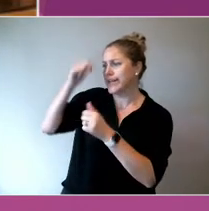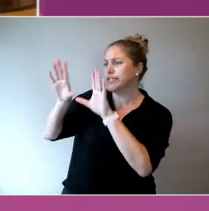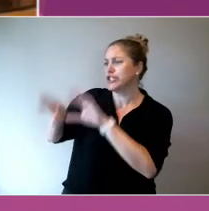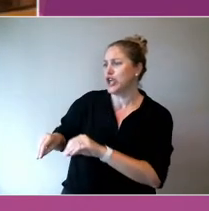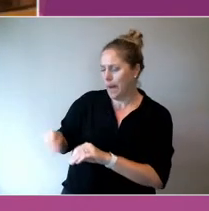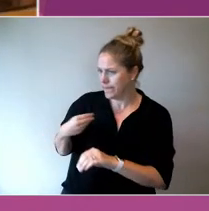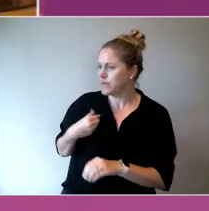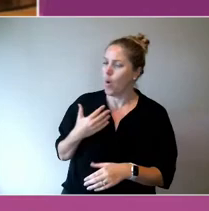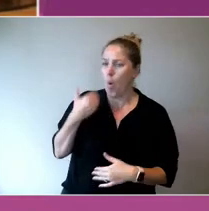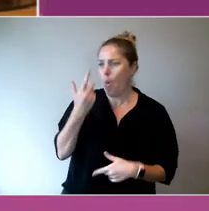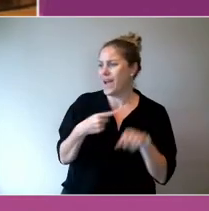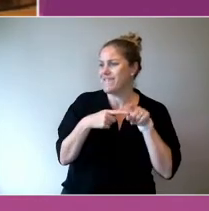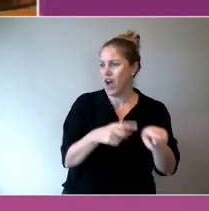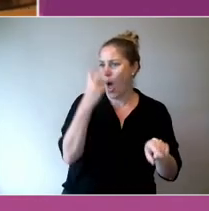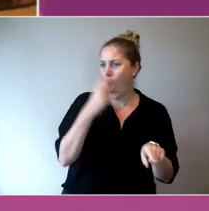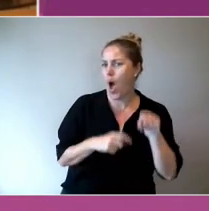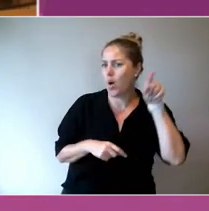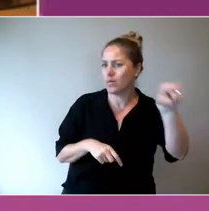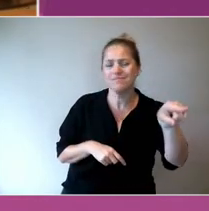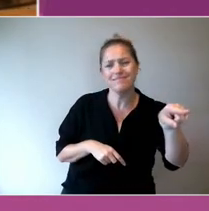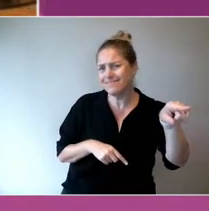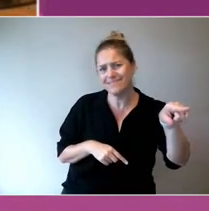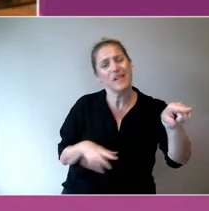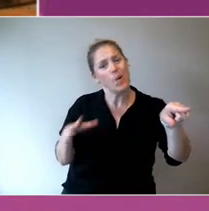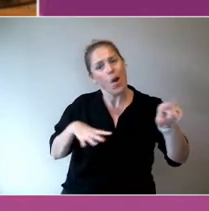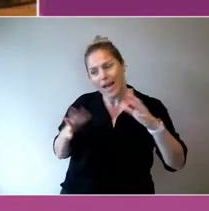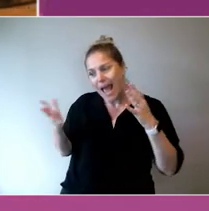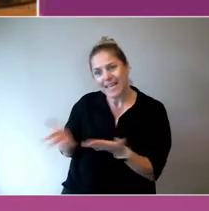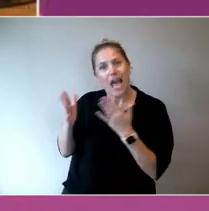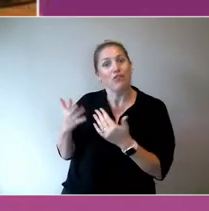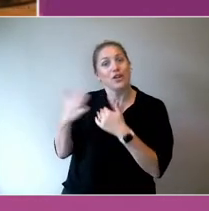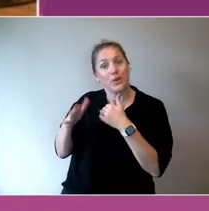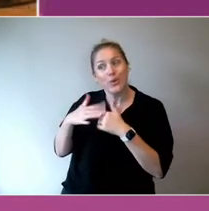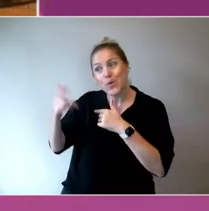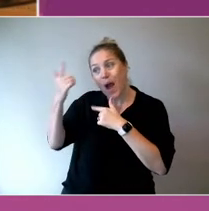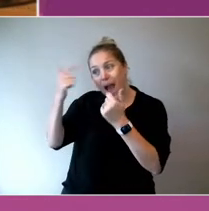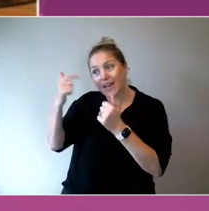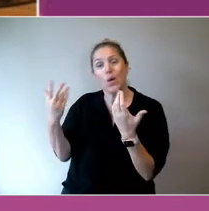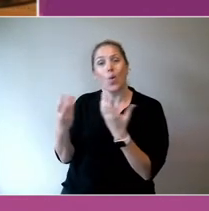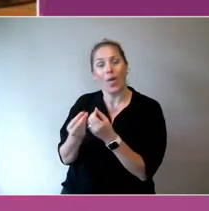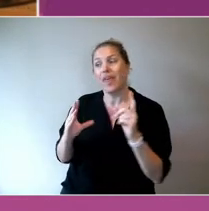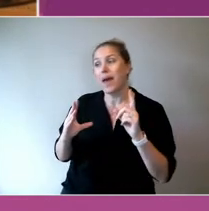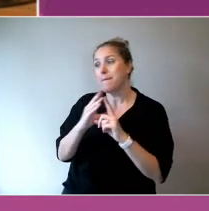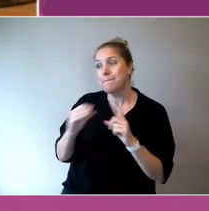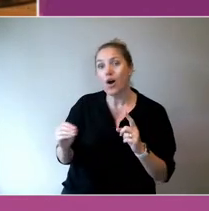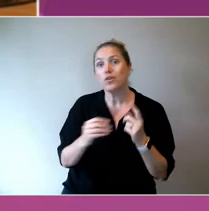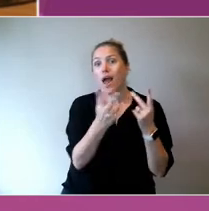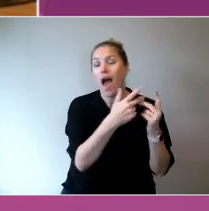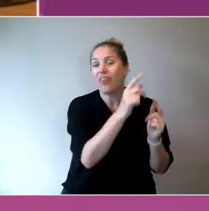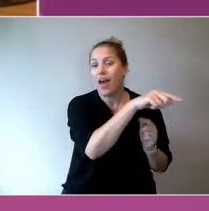Getting organisations to view their role, I think, in developing markets that are going